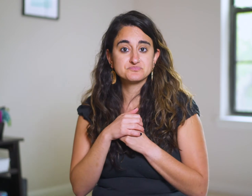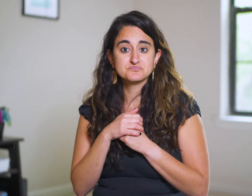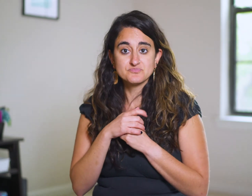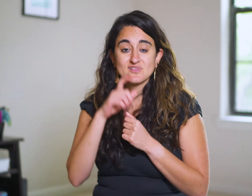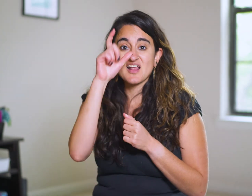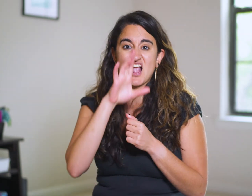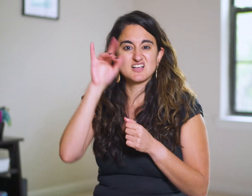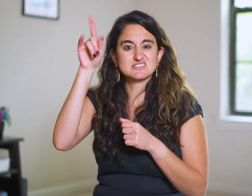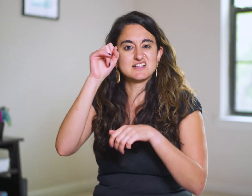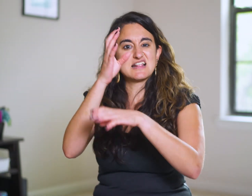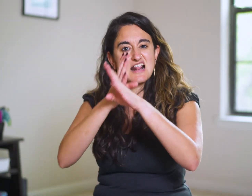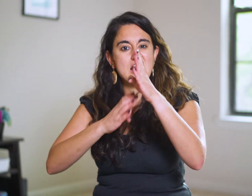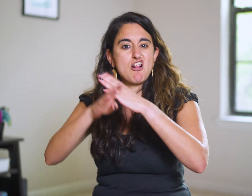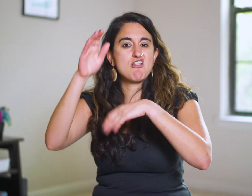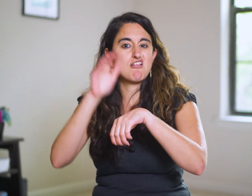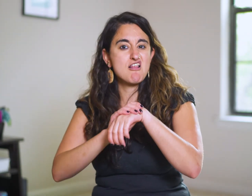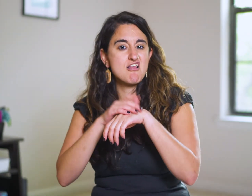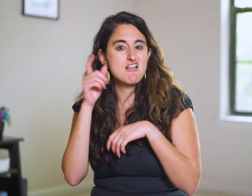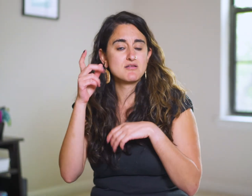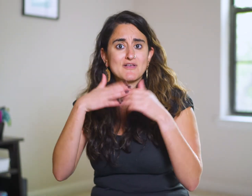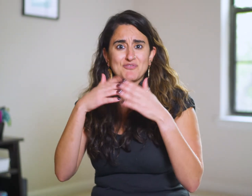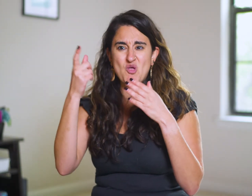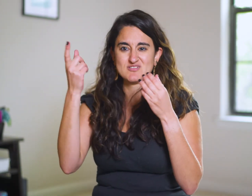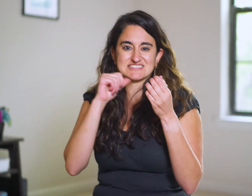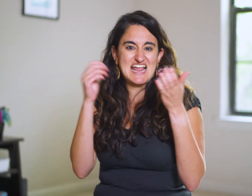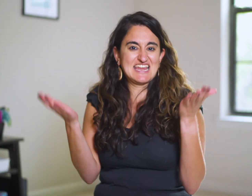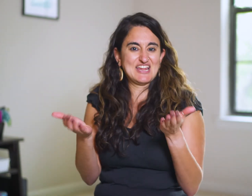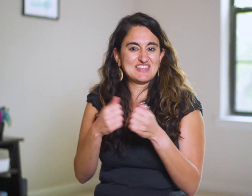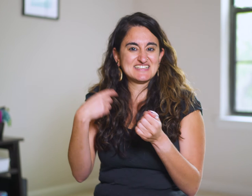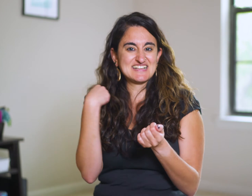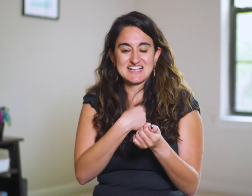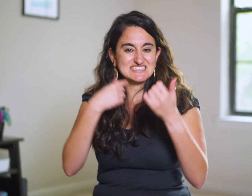God is hands-on despite His apparent absence.